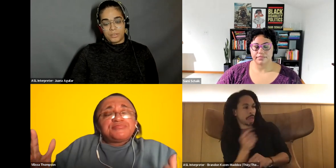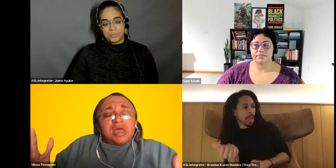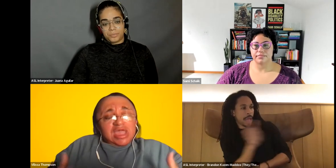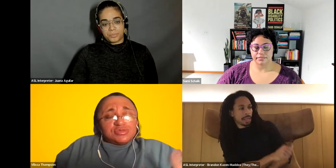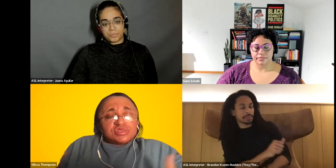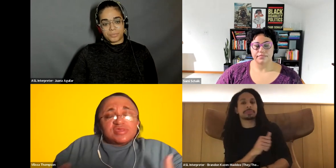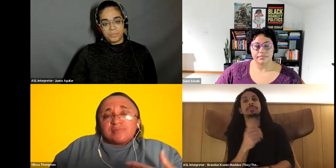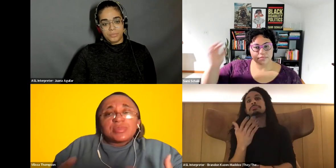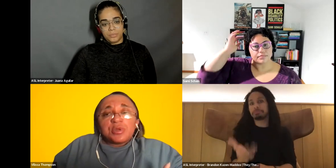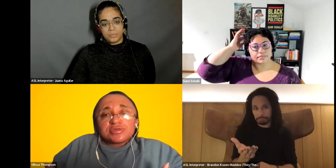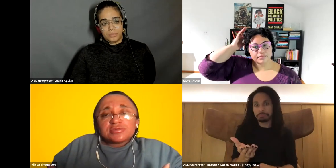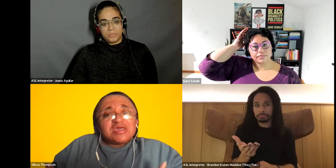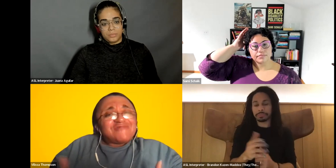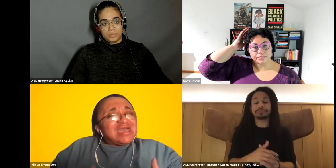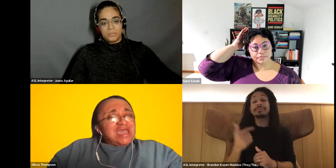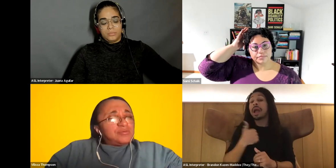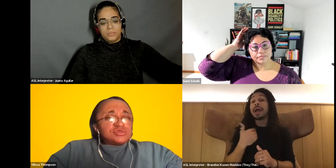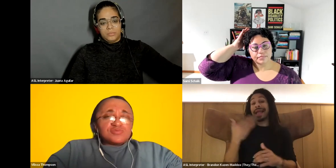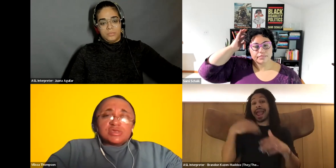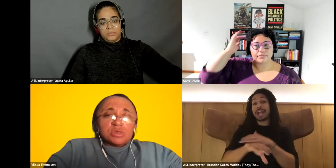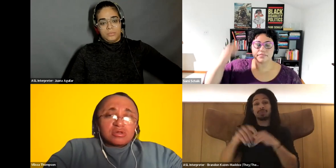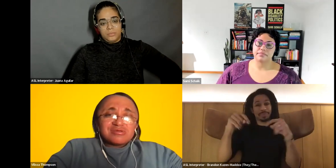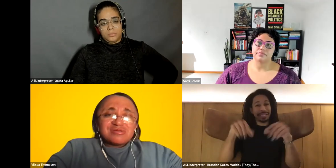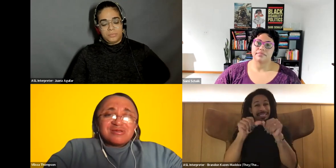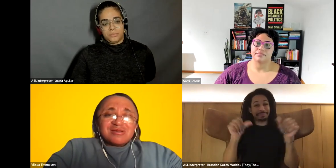Vilissa Thompson: I came into the space in my thirties. If I had came into this space younger.